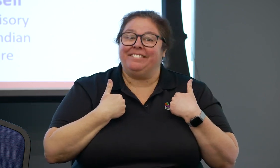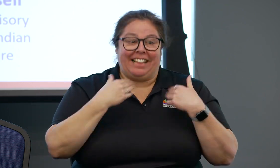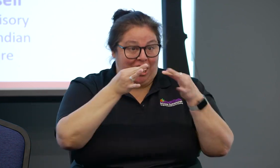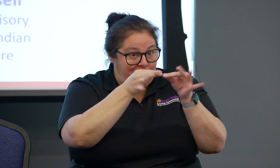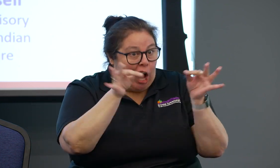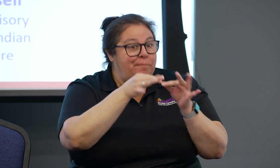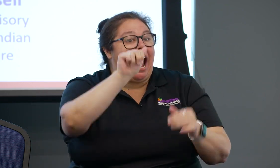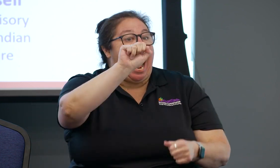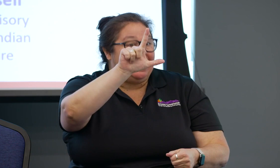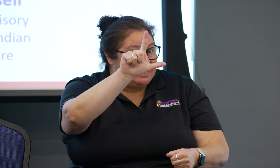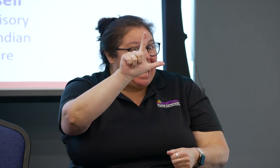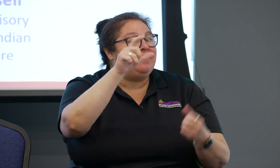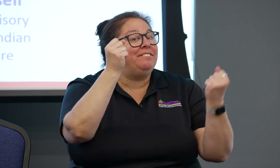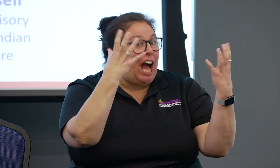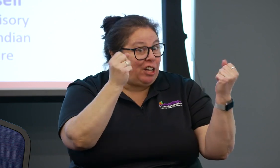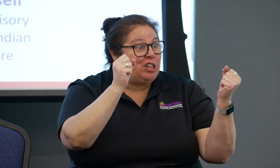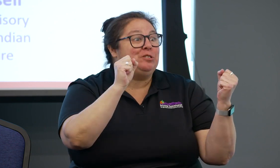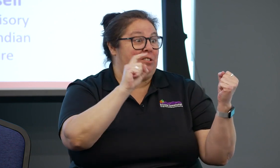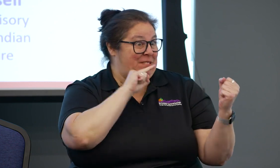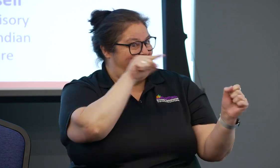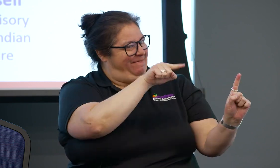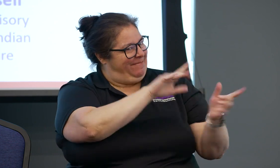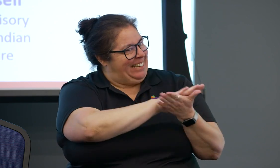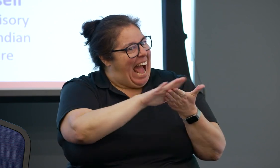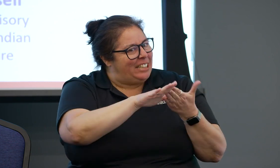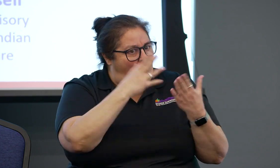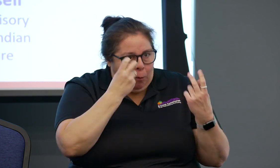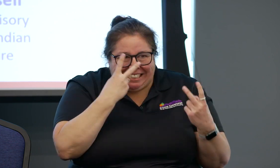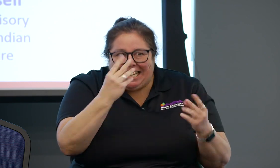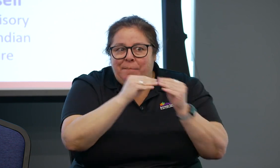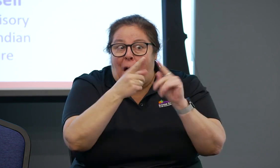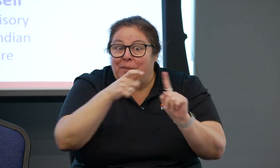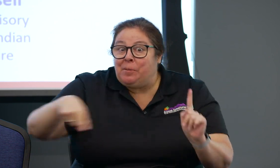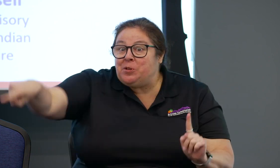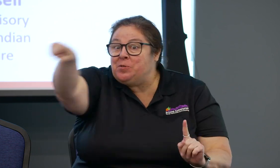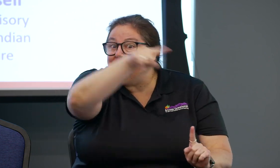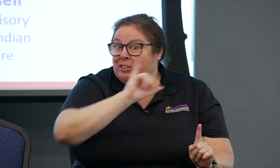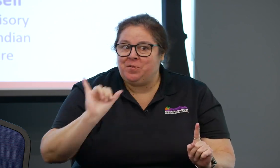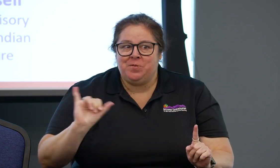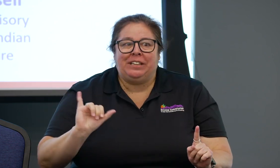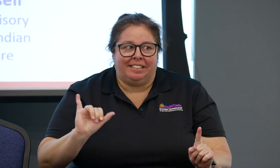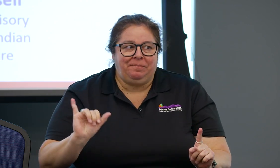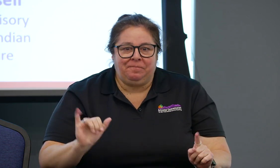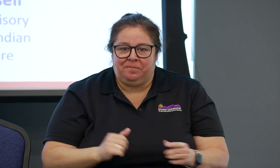For example, AzHHA actually reached out to us to partner on a project.